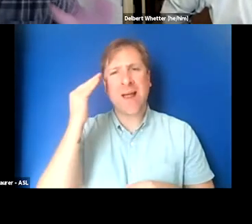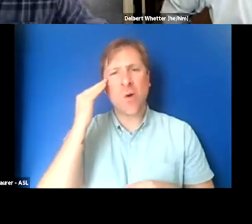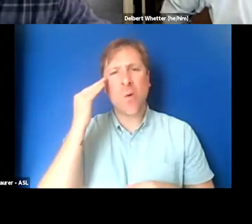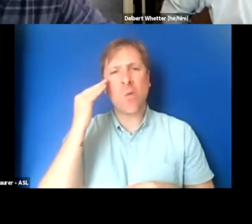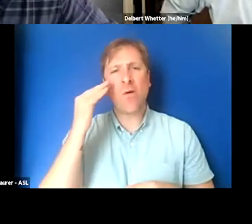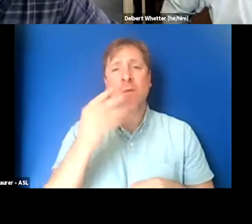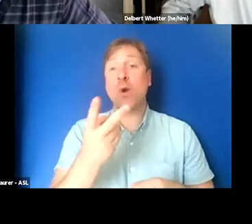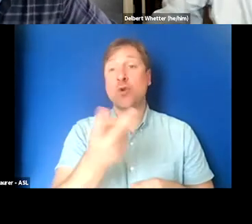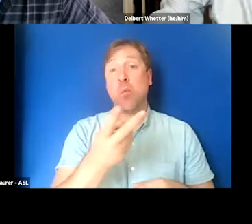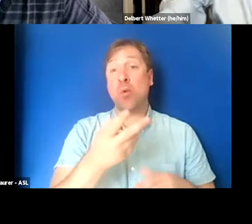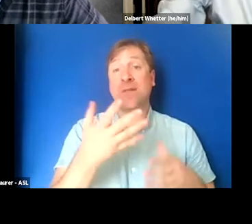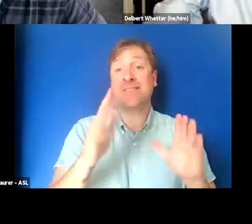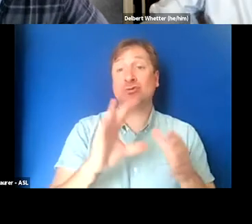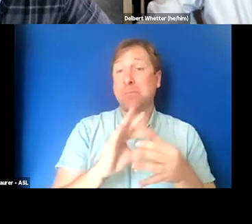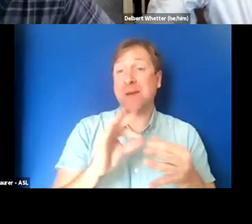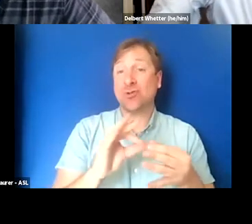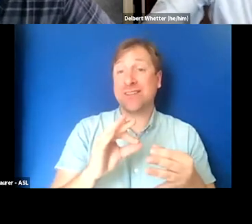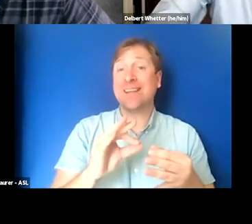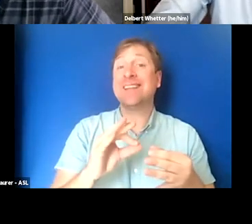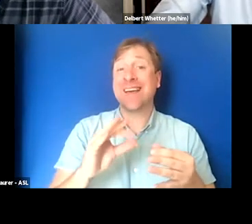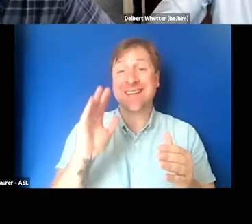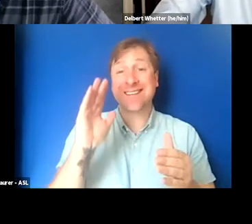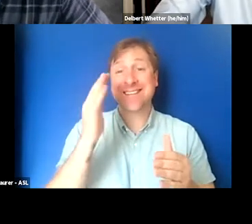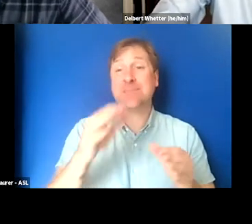you've both already said that seems important to add to this conversation is